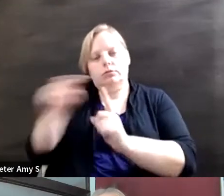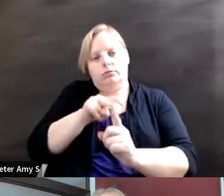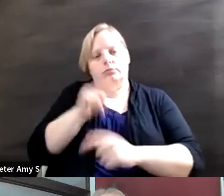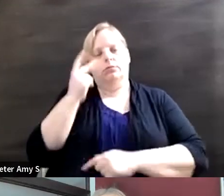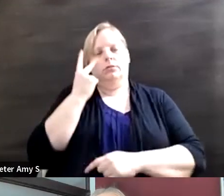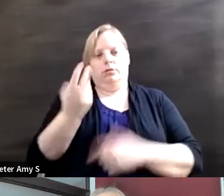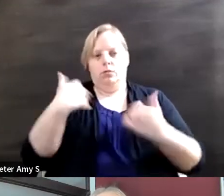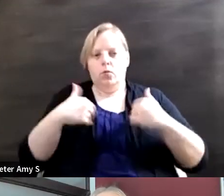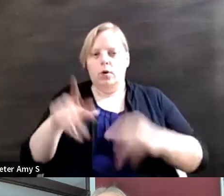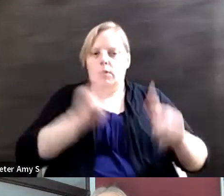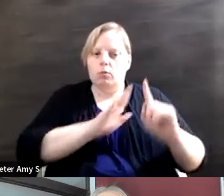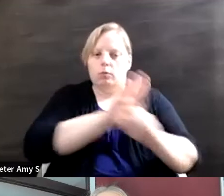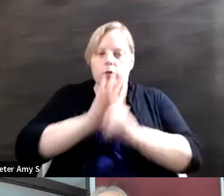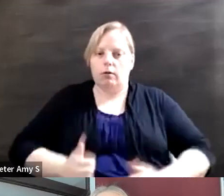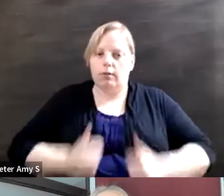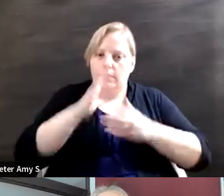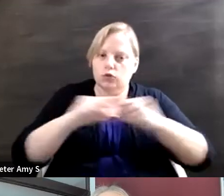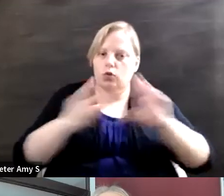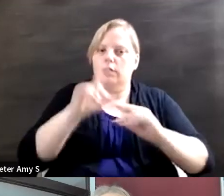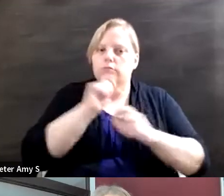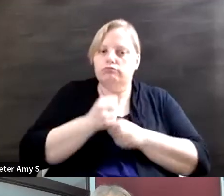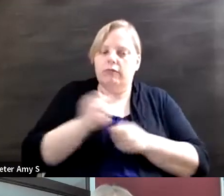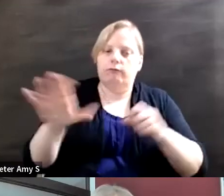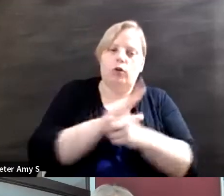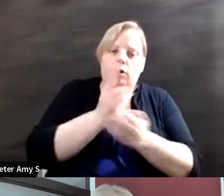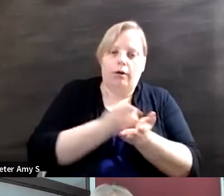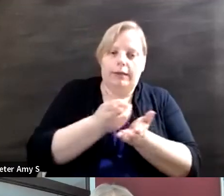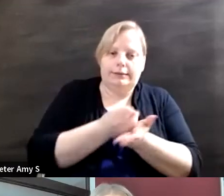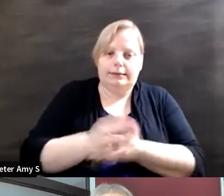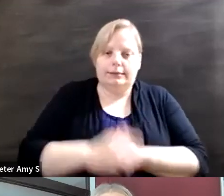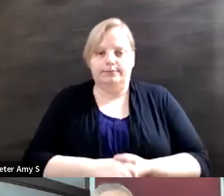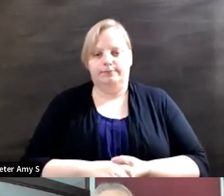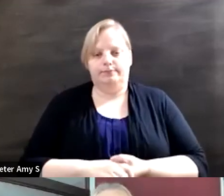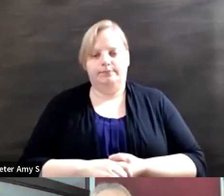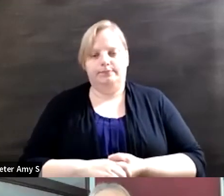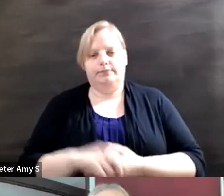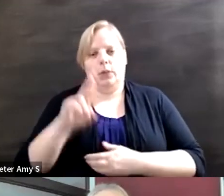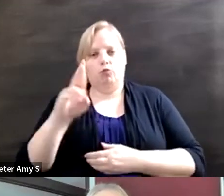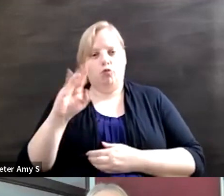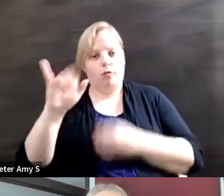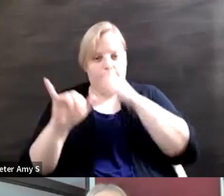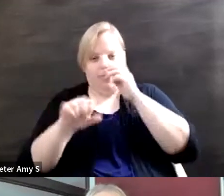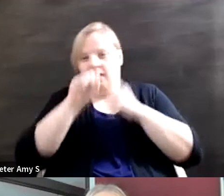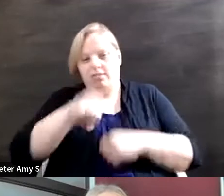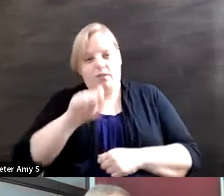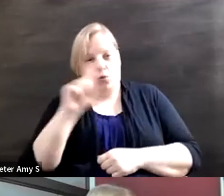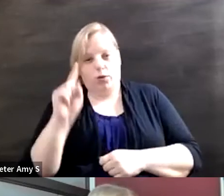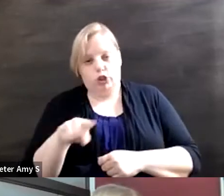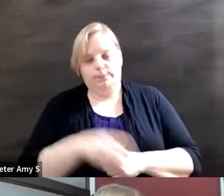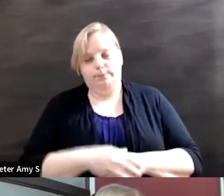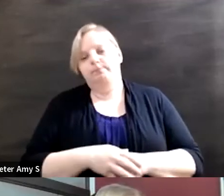and portrayed in an authentic way. I love that question so then there's the next but then there's